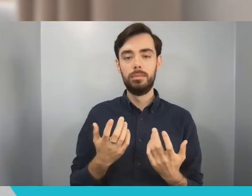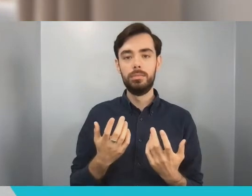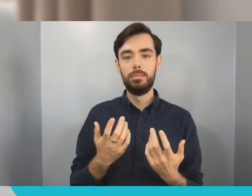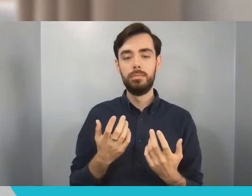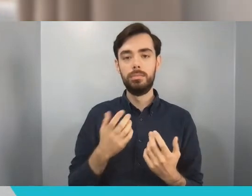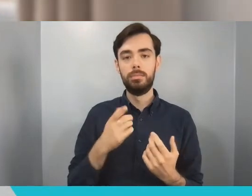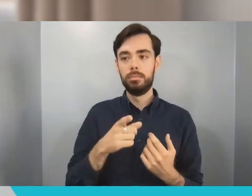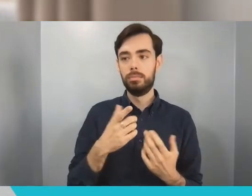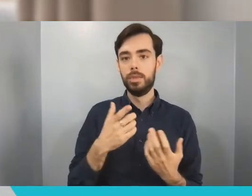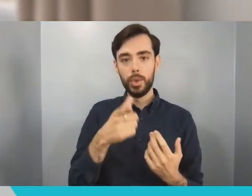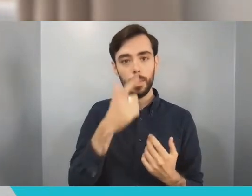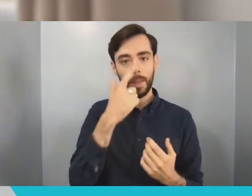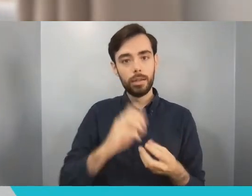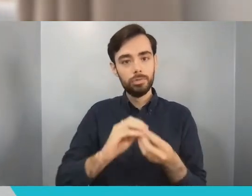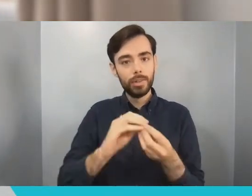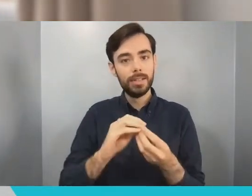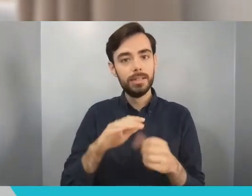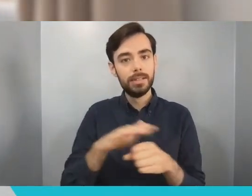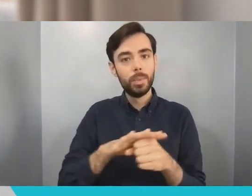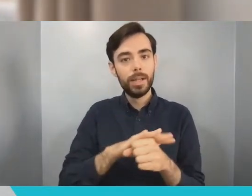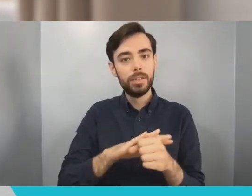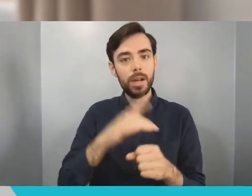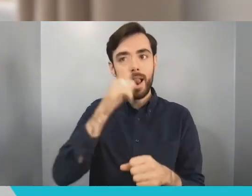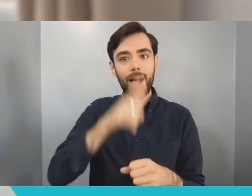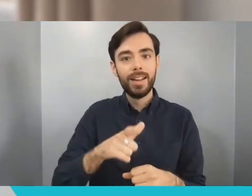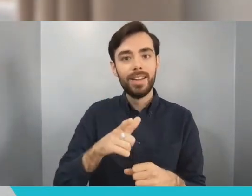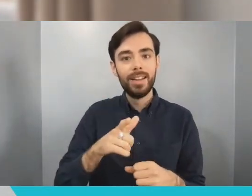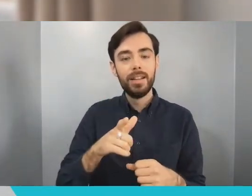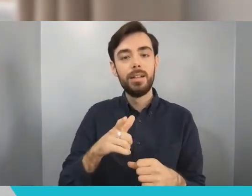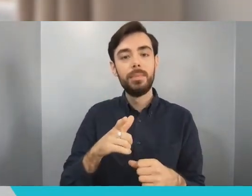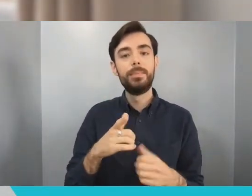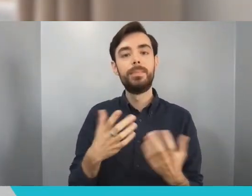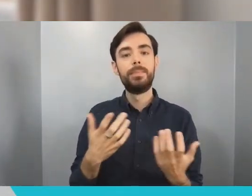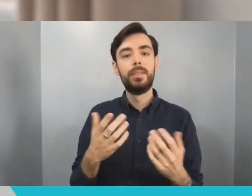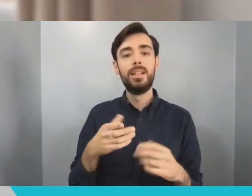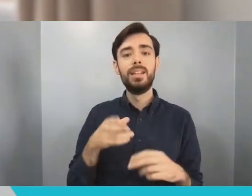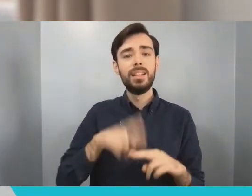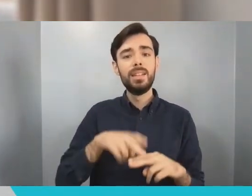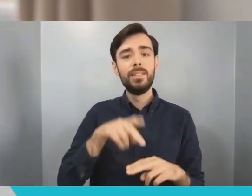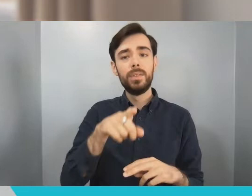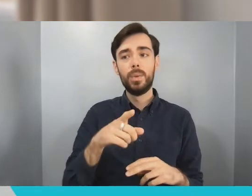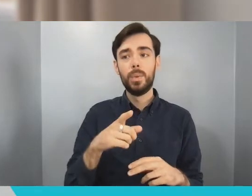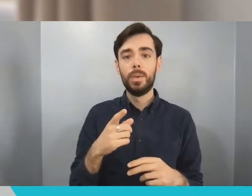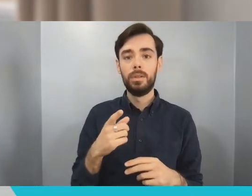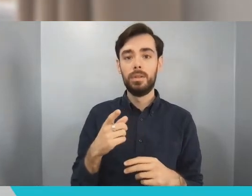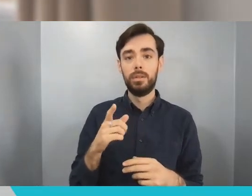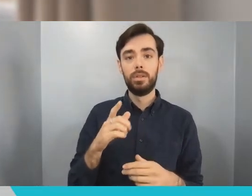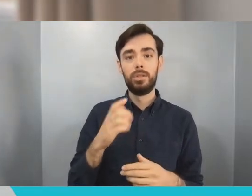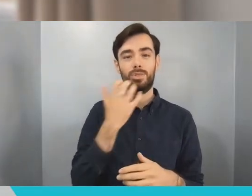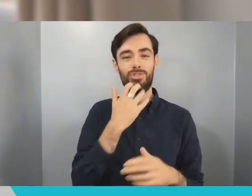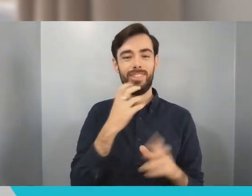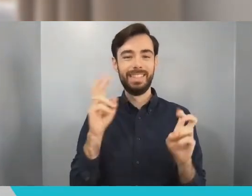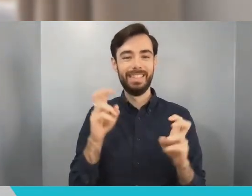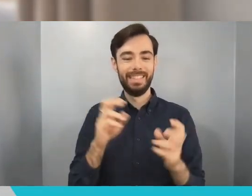if you just keep constantly saying yes to everything you can become overloaded and then you don't really have time to capture on the best opportunities that you have. A little